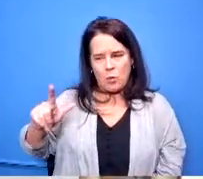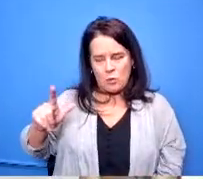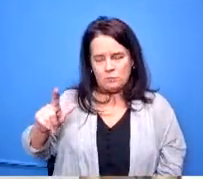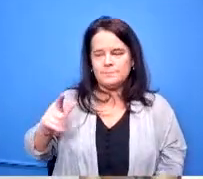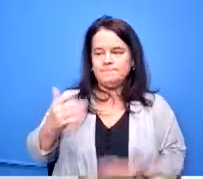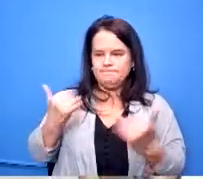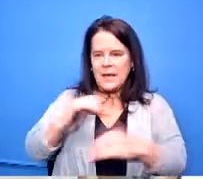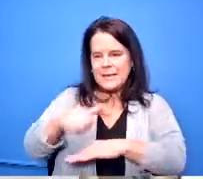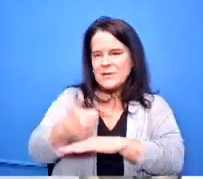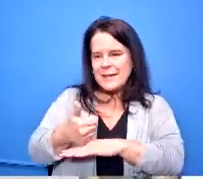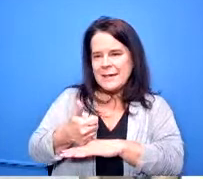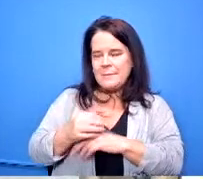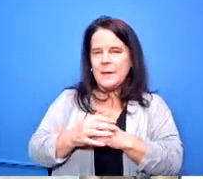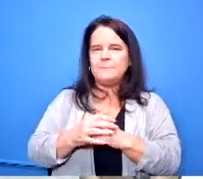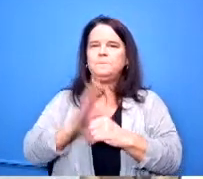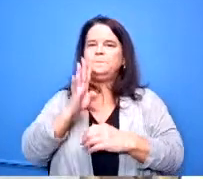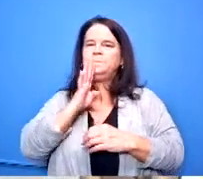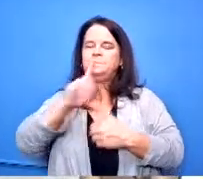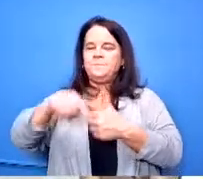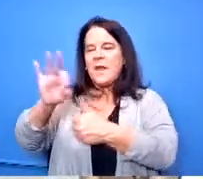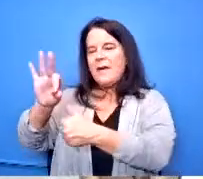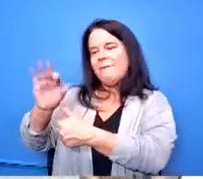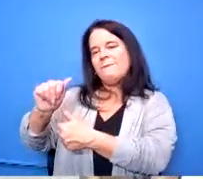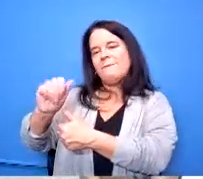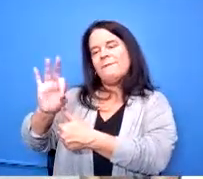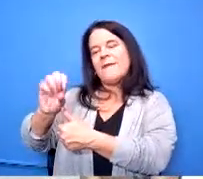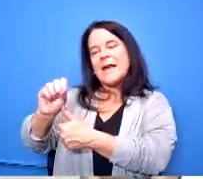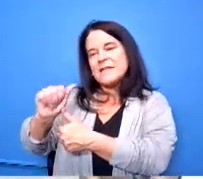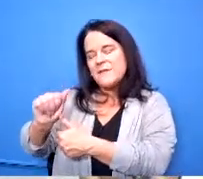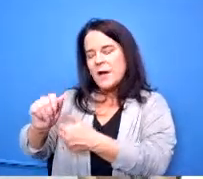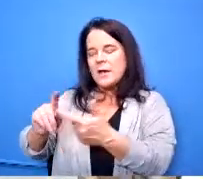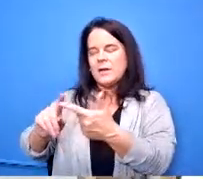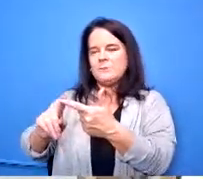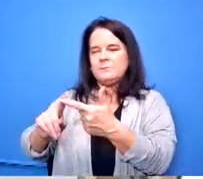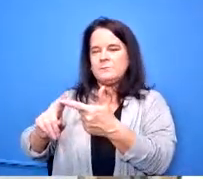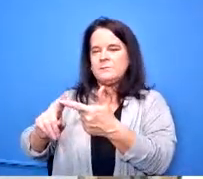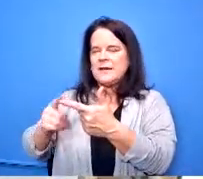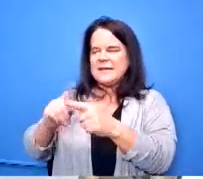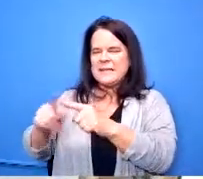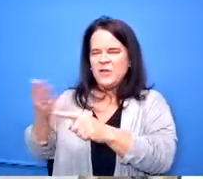then we talk about fafsa we talk about um you know different things with parent meetings that